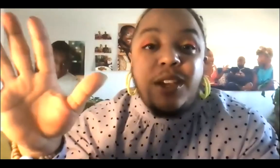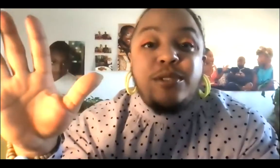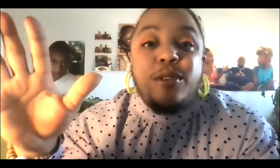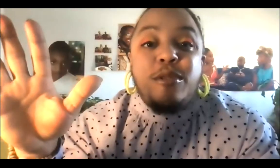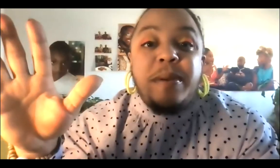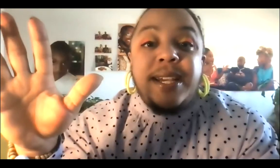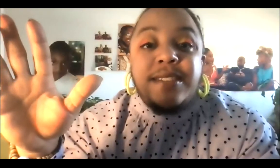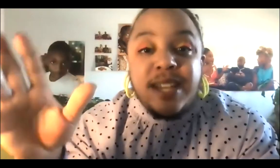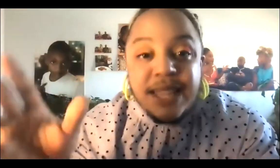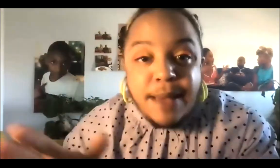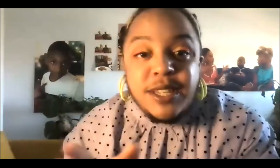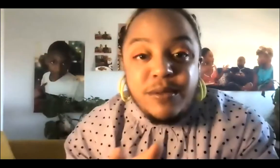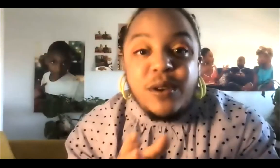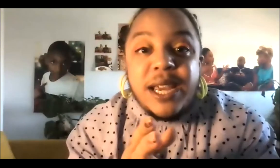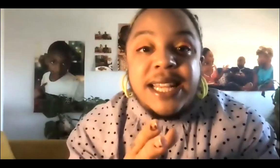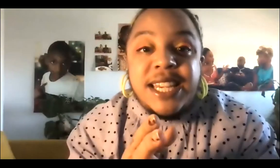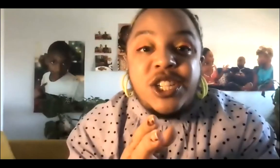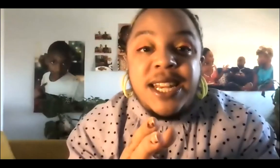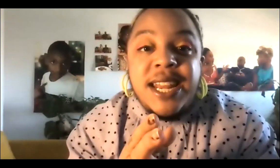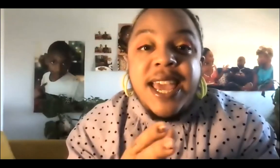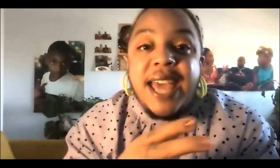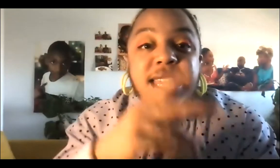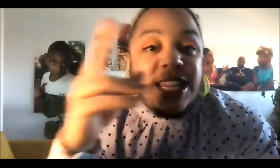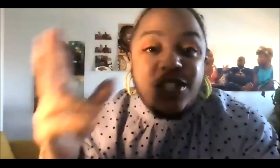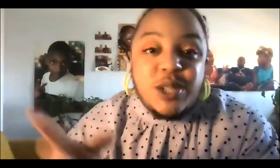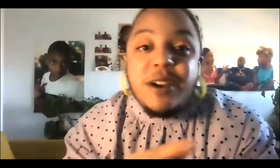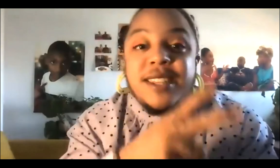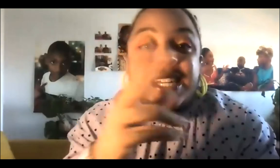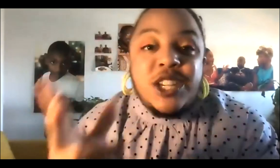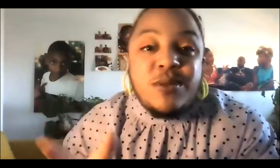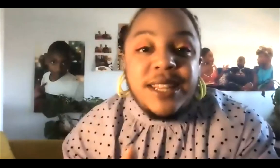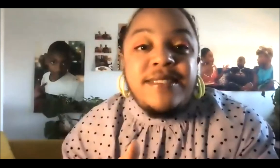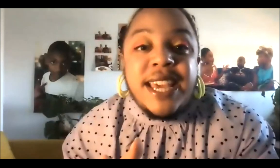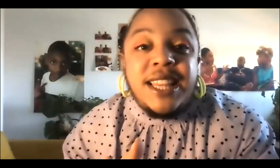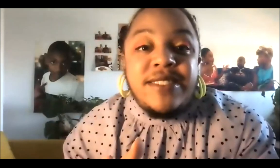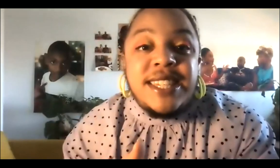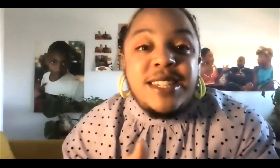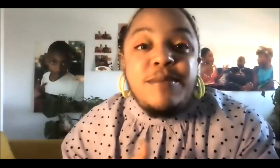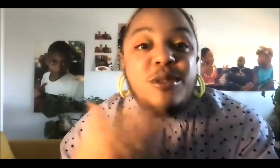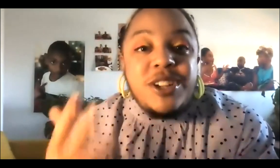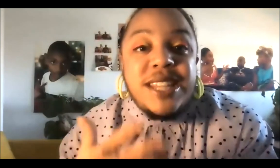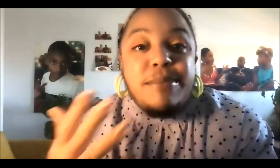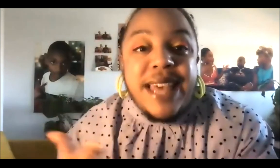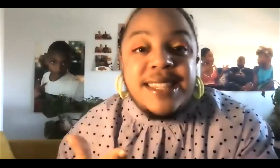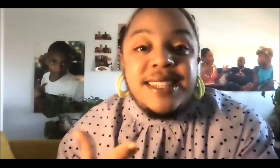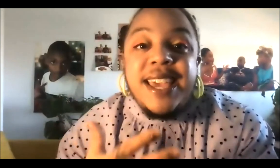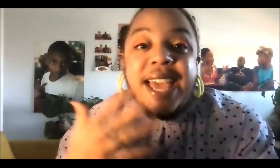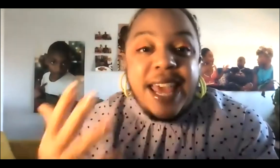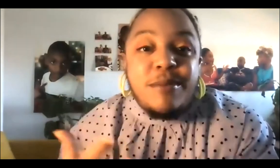but then they also go through periods of collapse and reorganization, and that that's just part of the natural life cycle of a system, so much like plants and